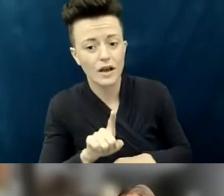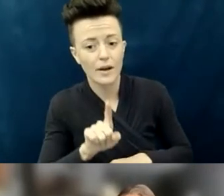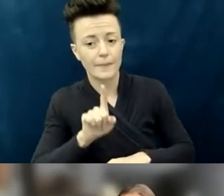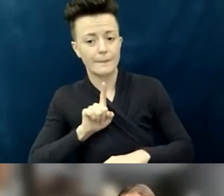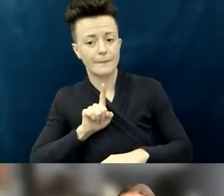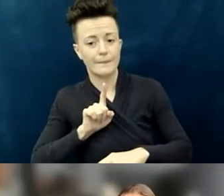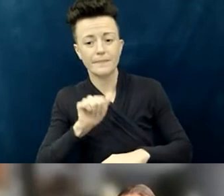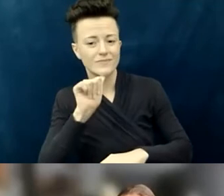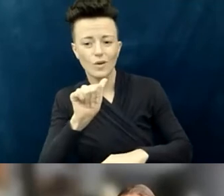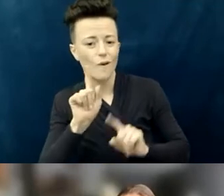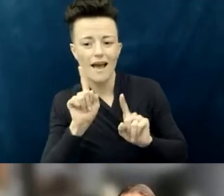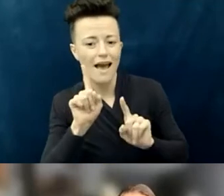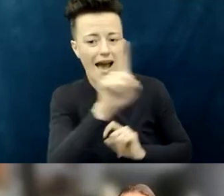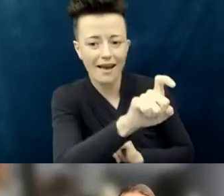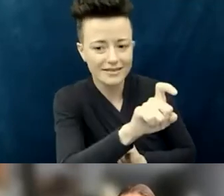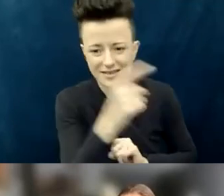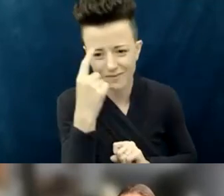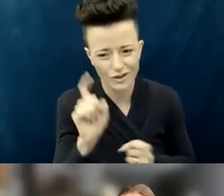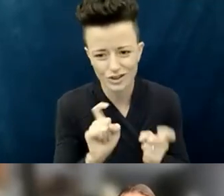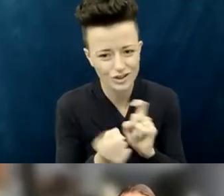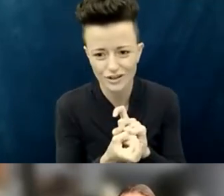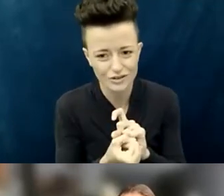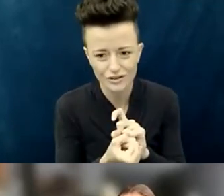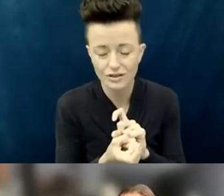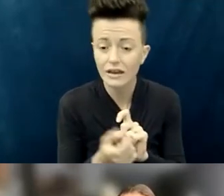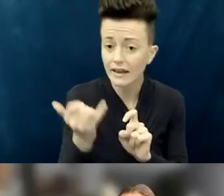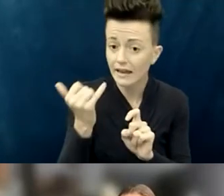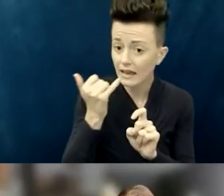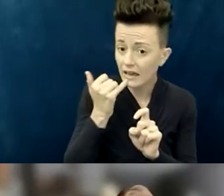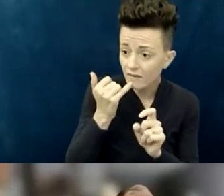and are willing to step in to do what it takes,